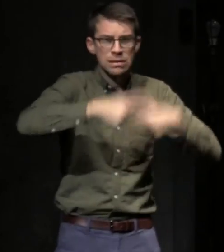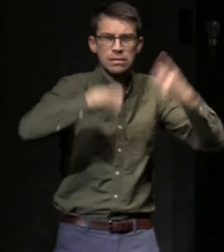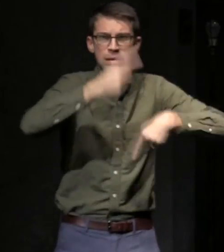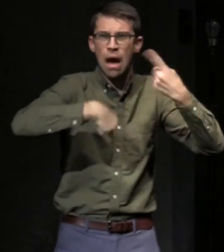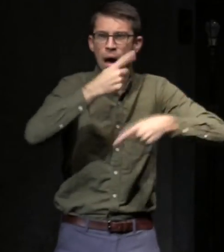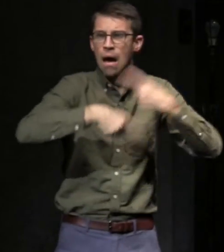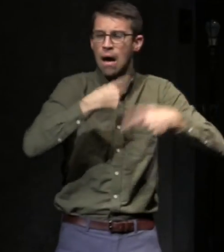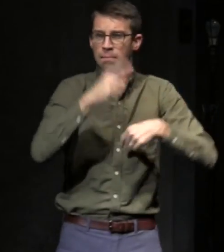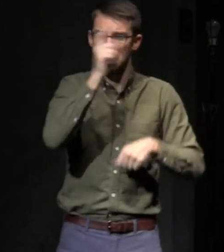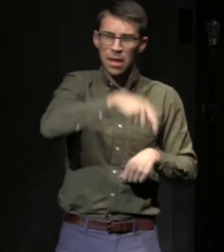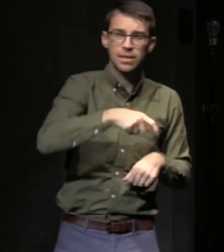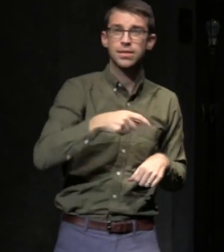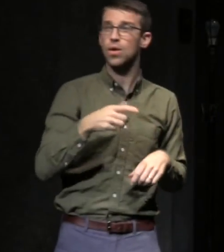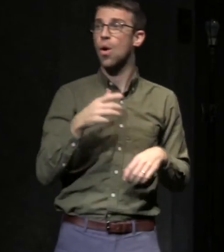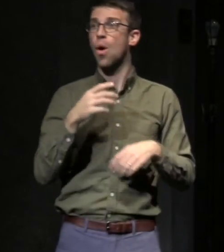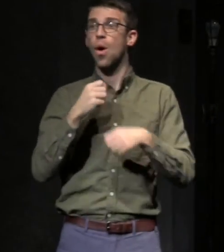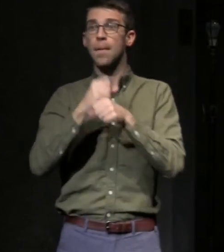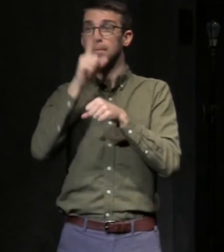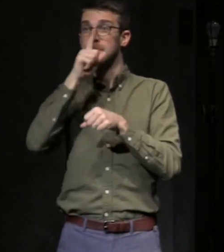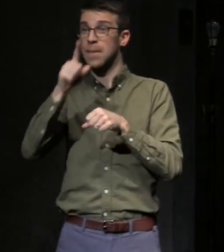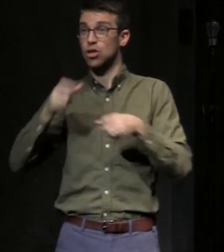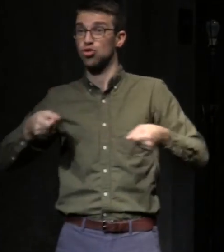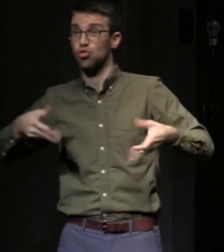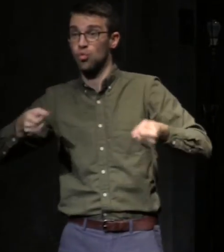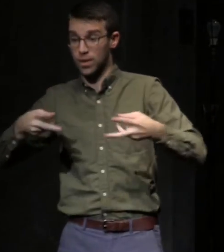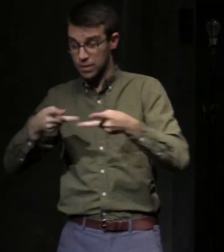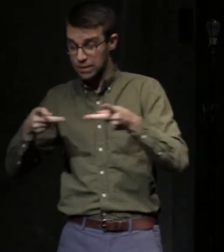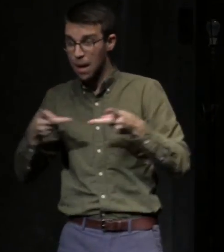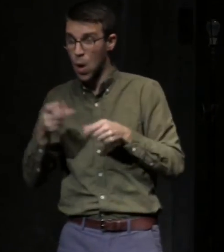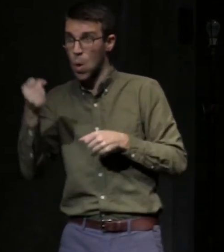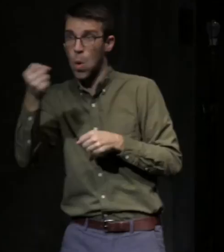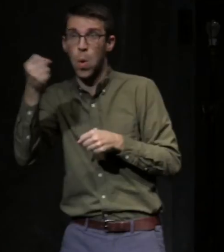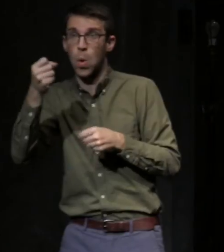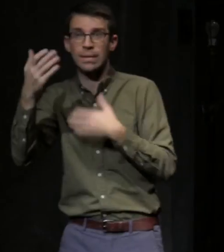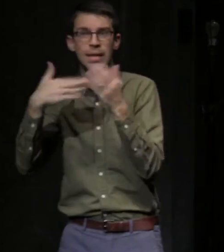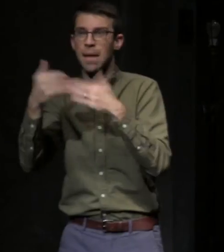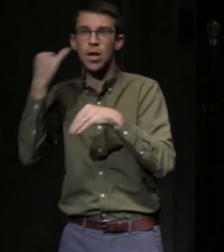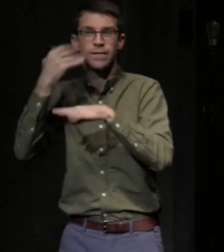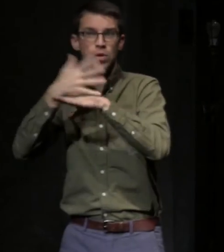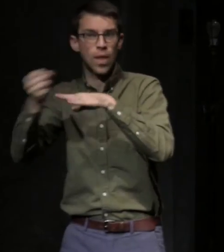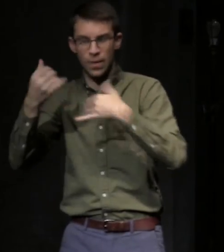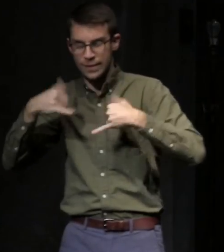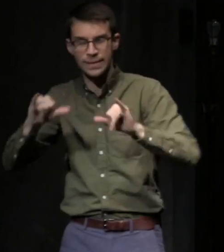or "You have to keep the wheelchair locations on hold even if you're sold out." Of course